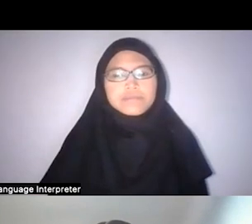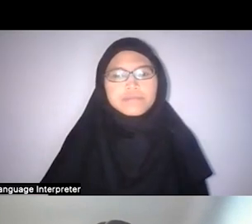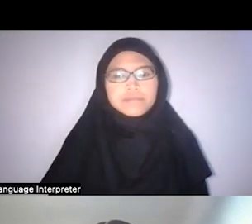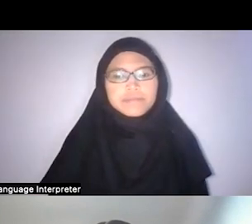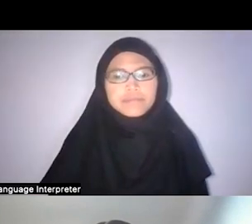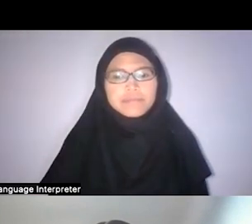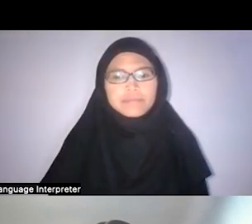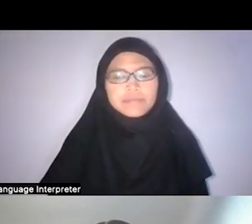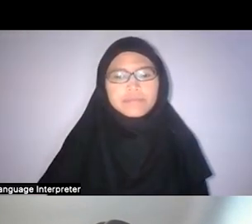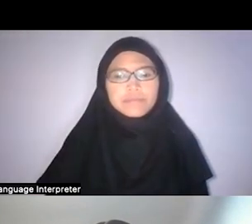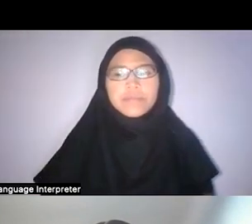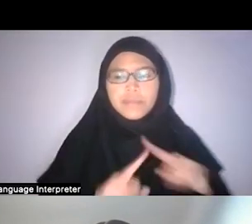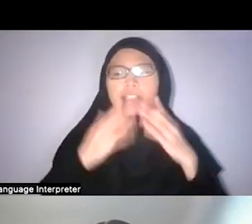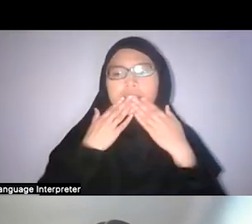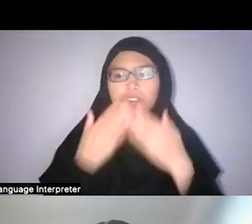But thank you for the question, anyway.